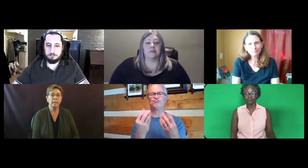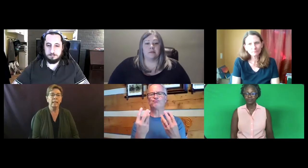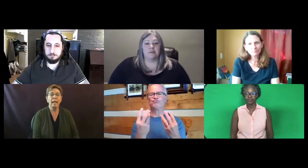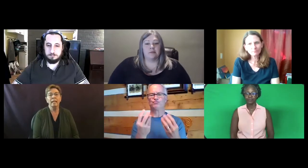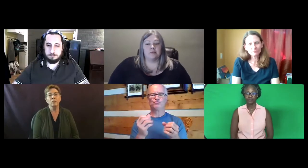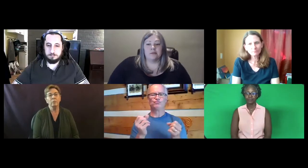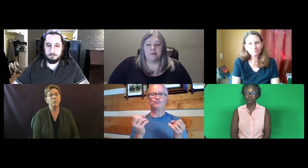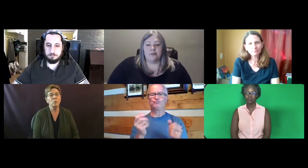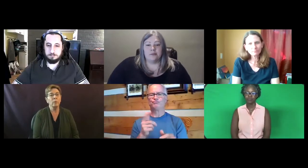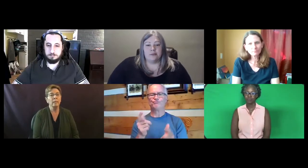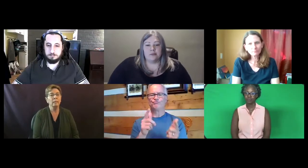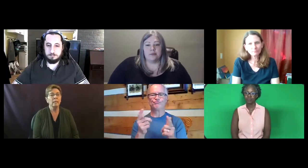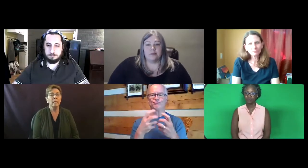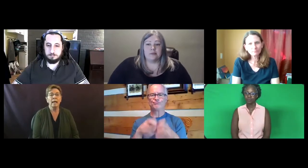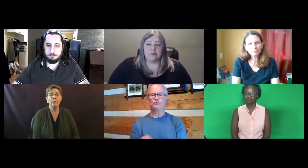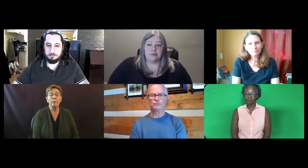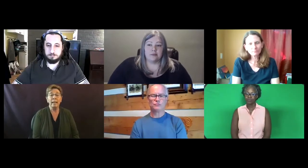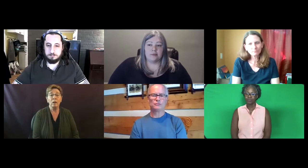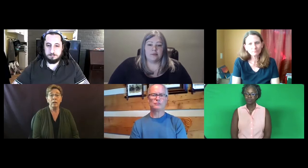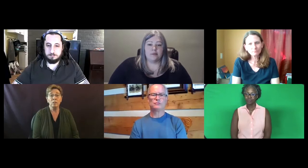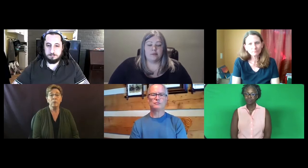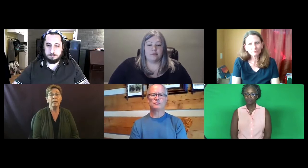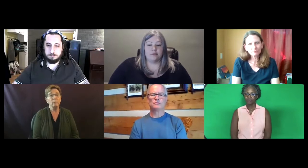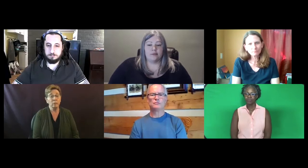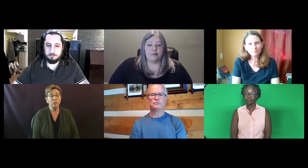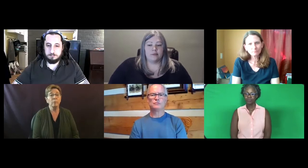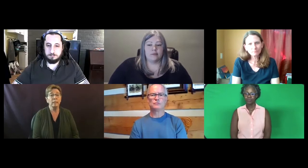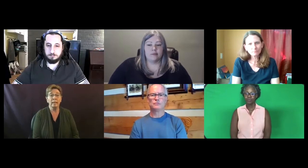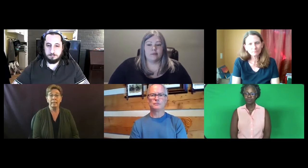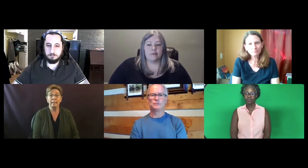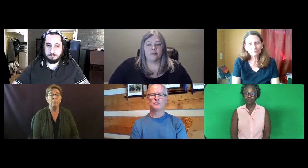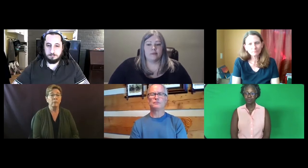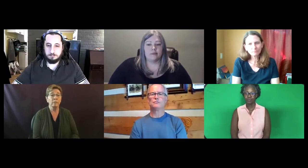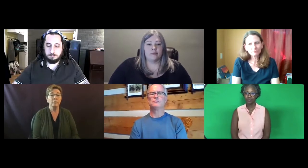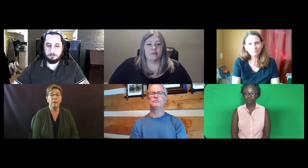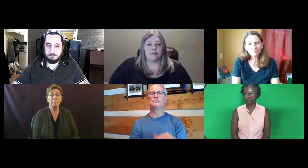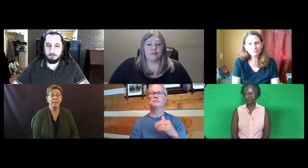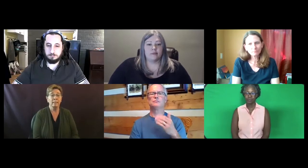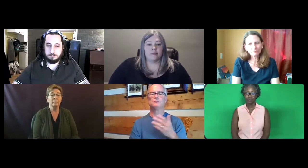And interpreters will remain on screen and interpret anything whether it's from ASL to